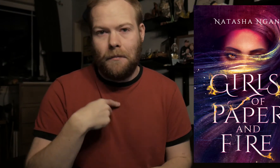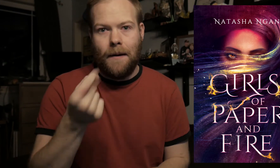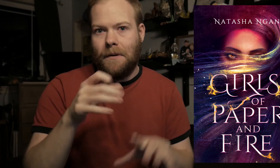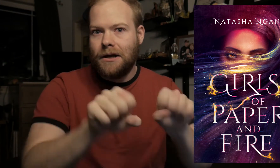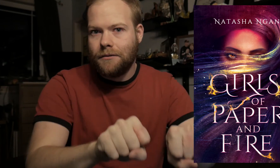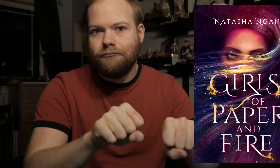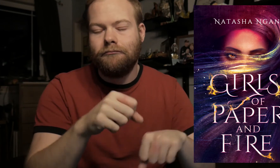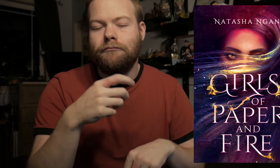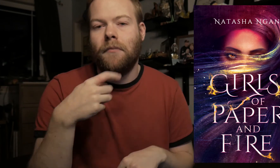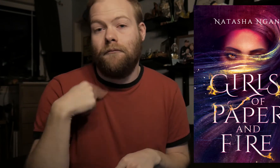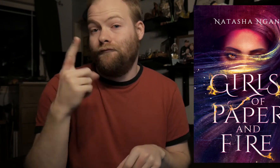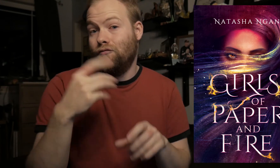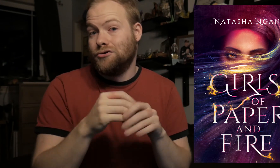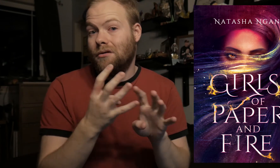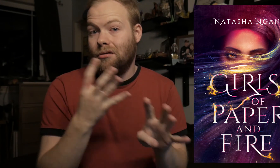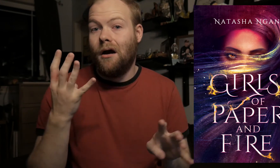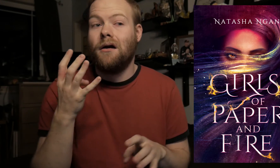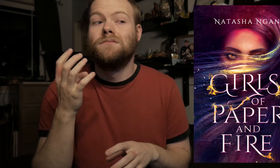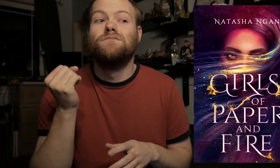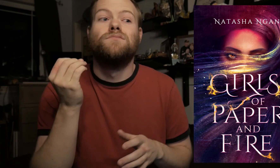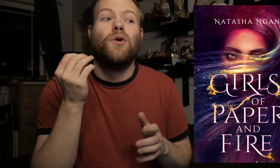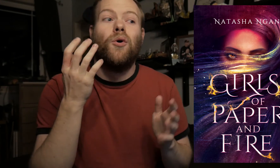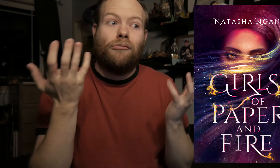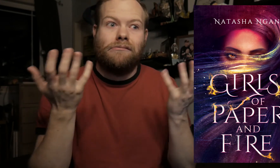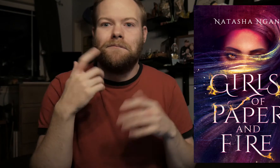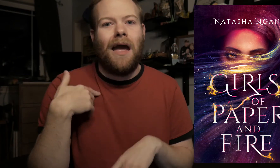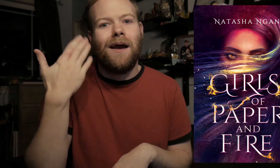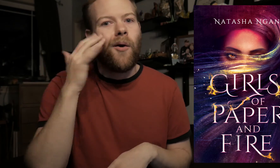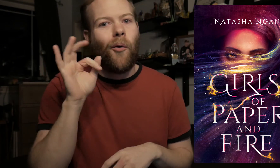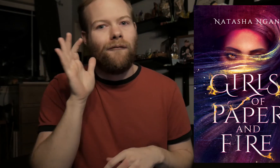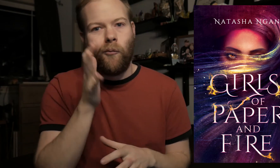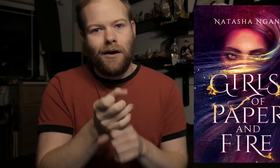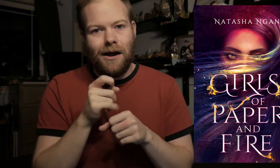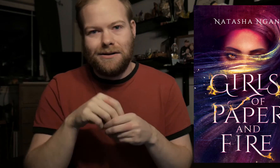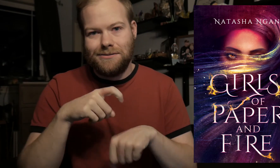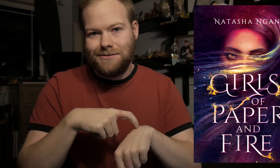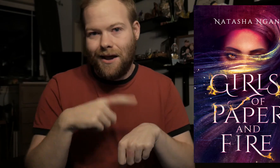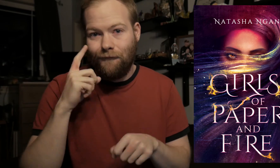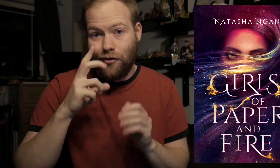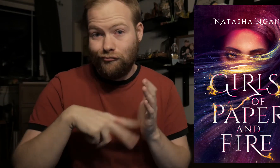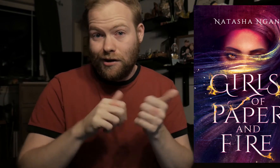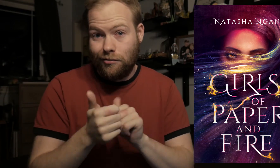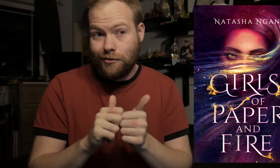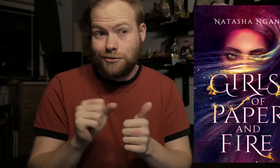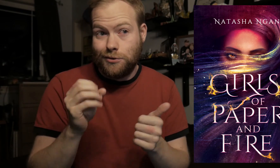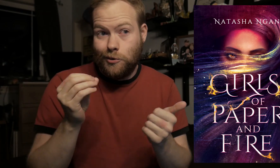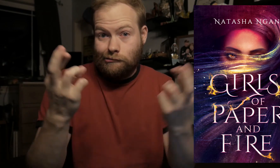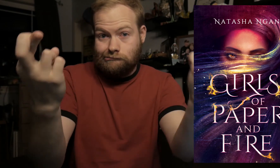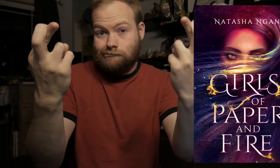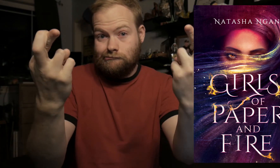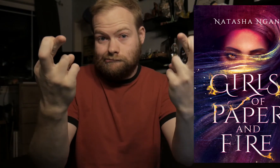I immediately put a hold on it and I am first in line. So... I don't know if I’ll get it in time for the readathon. So fingers crossed!